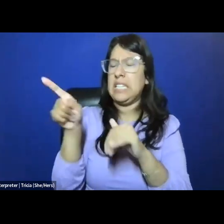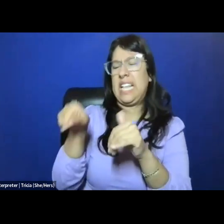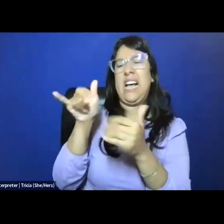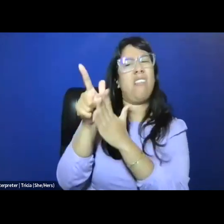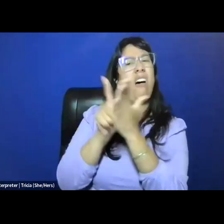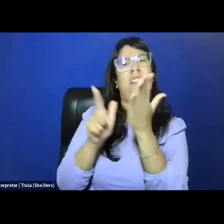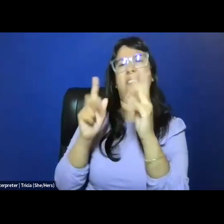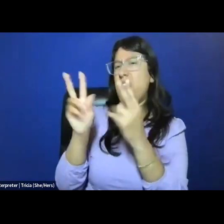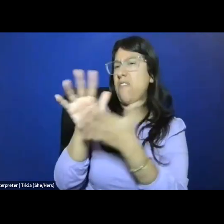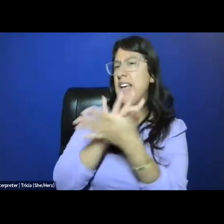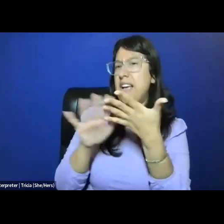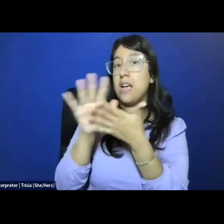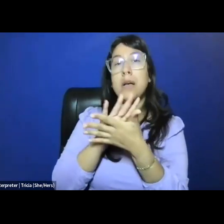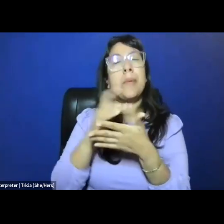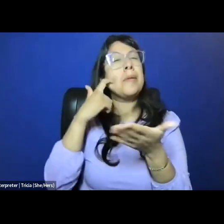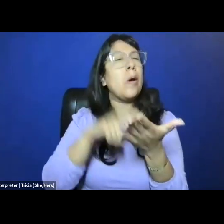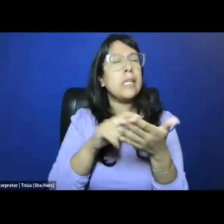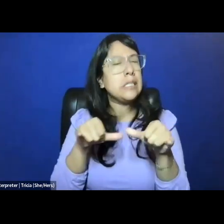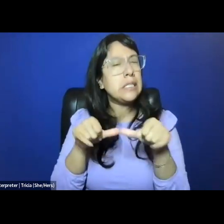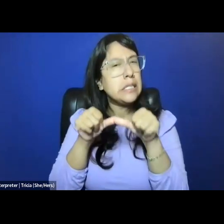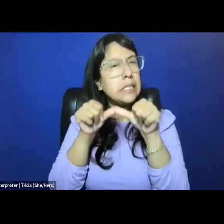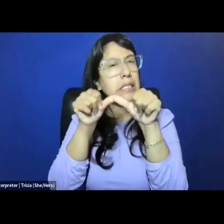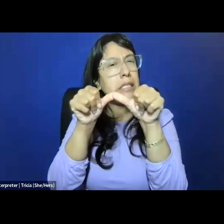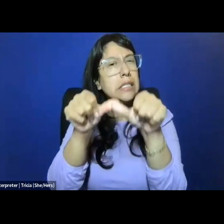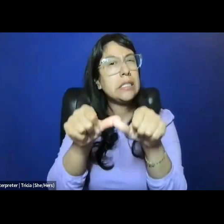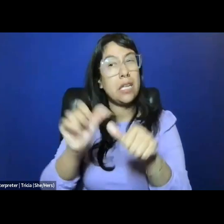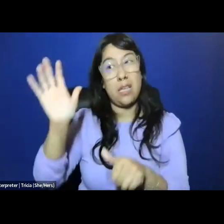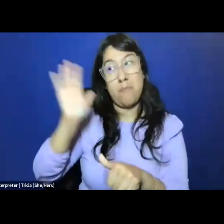and this is one of the things where the past feels very present,